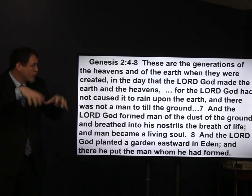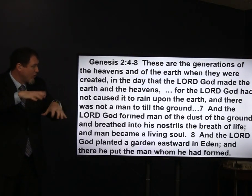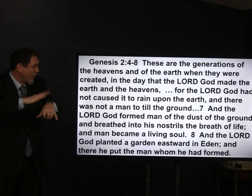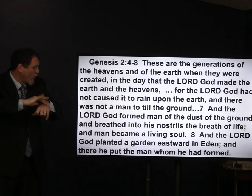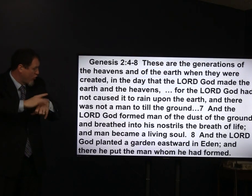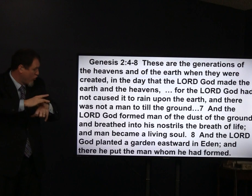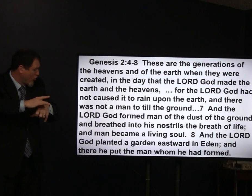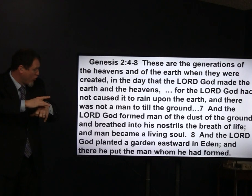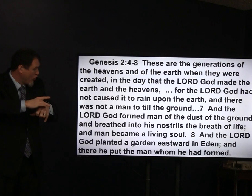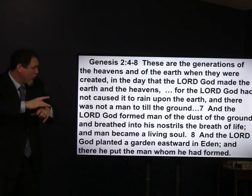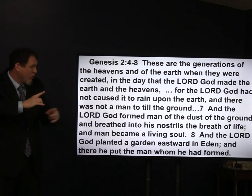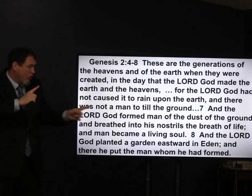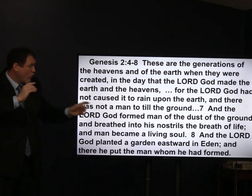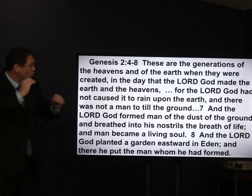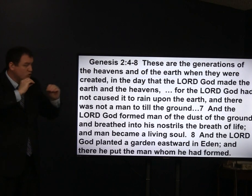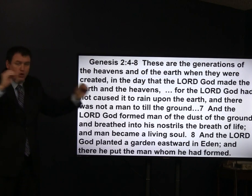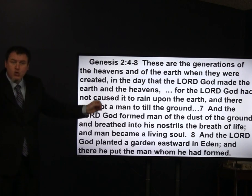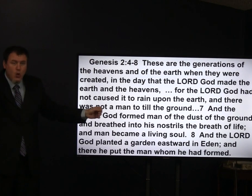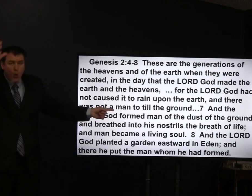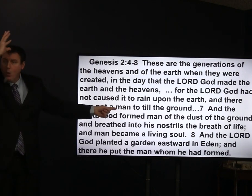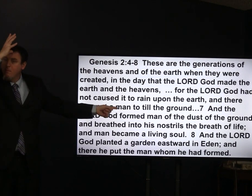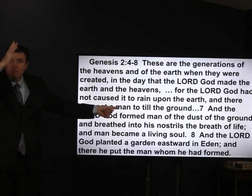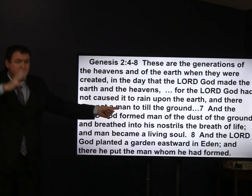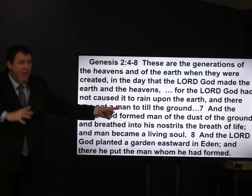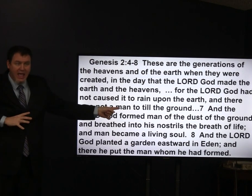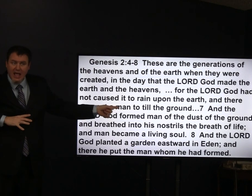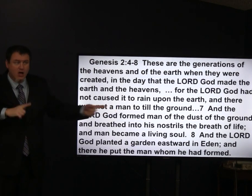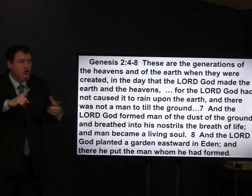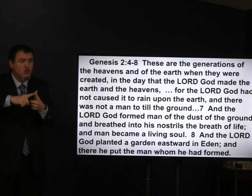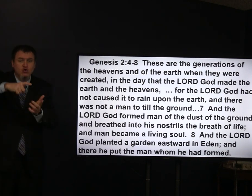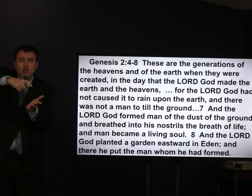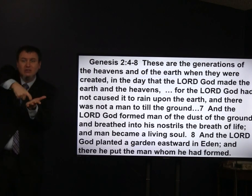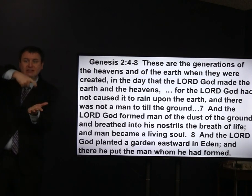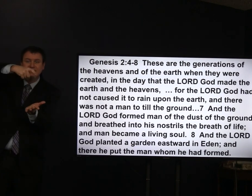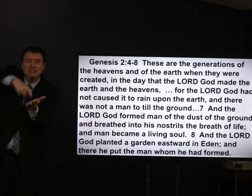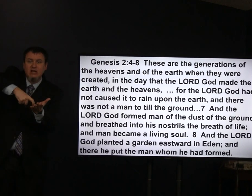for the Lord God had not caused it to rain upon the Earth and there